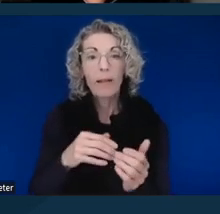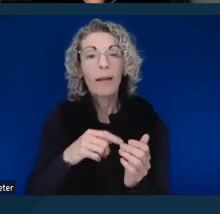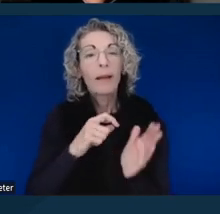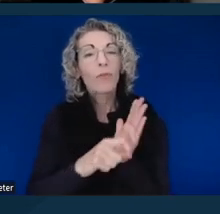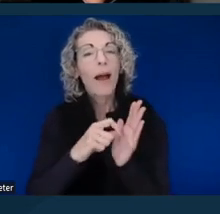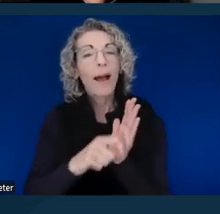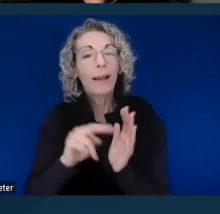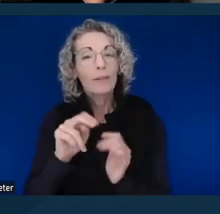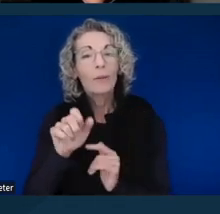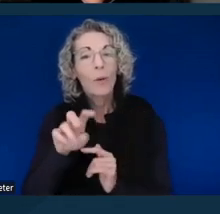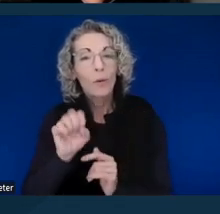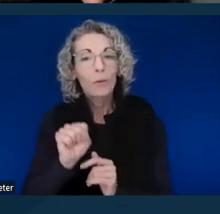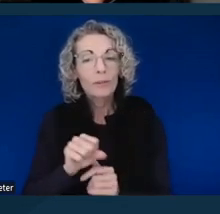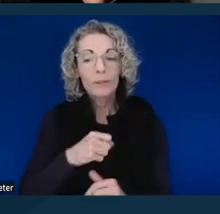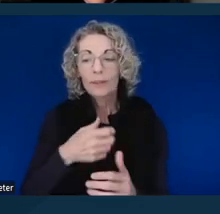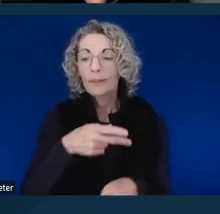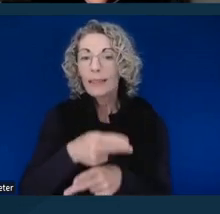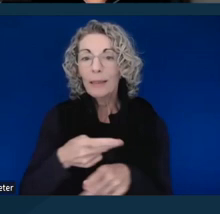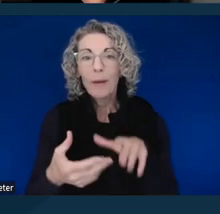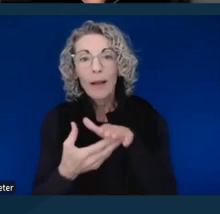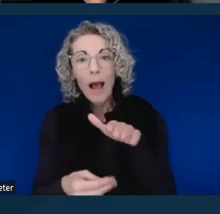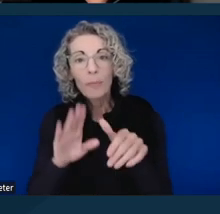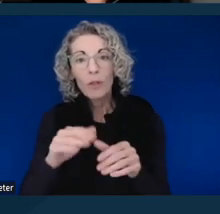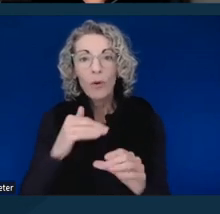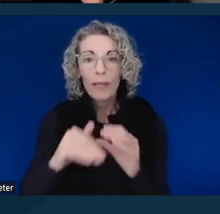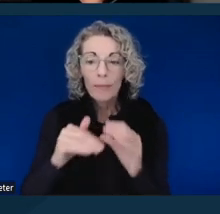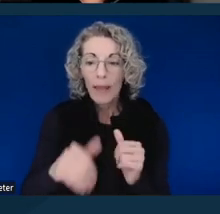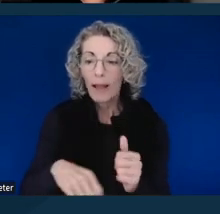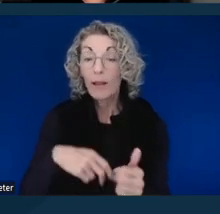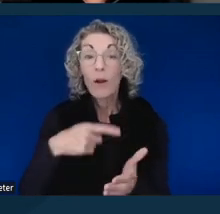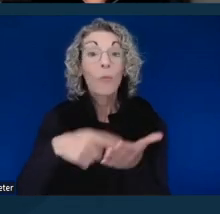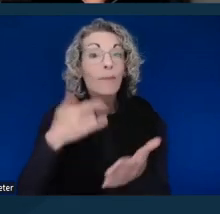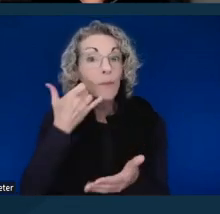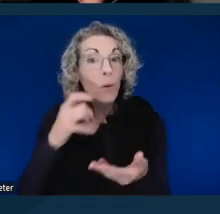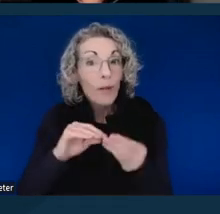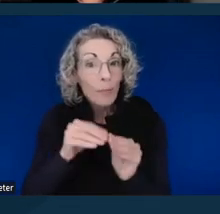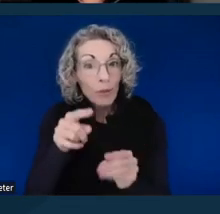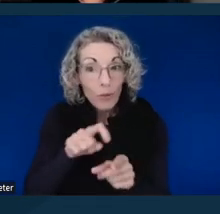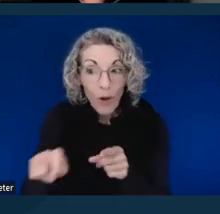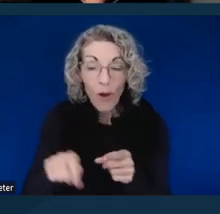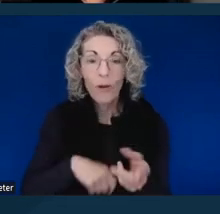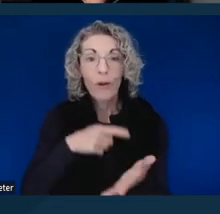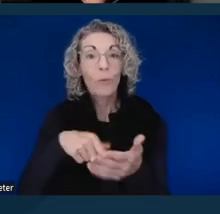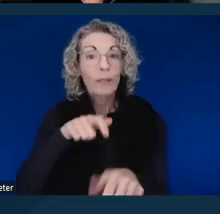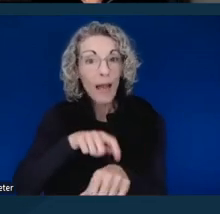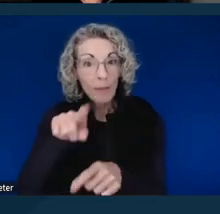what number you called, what time you called, the name of the person you spoke to,